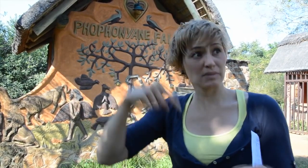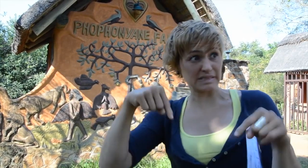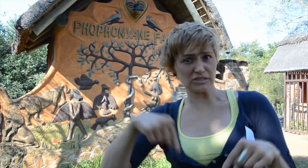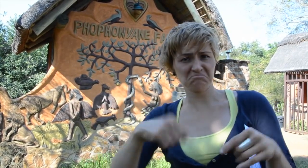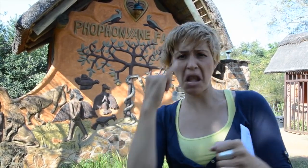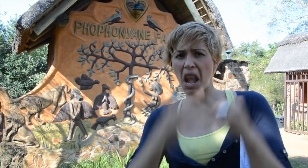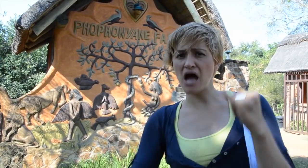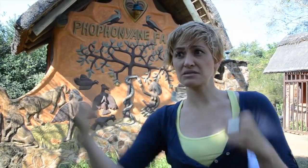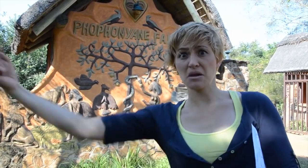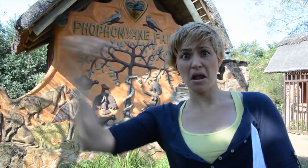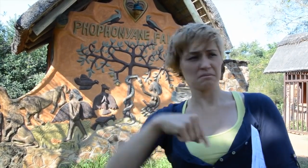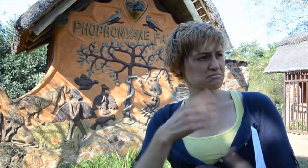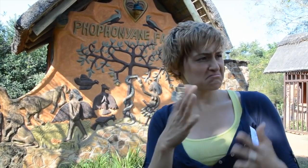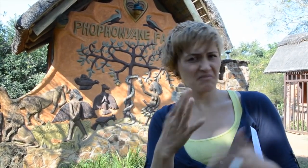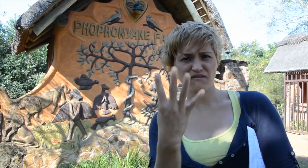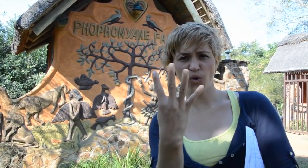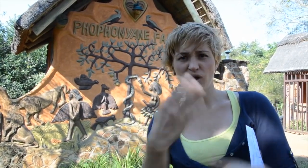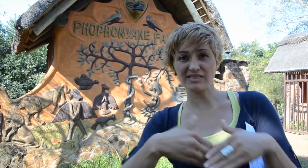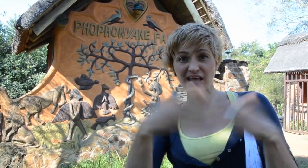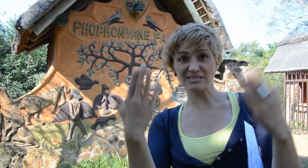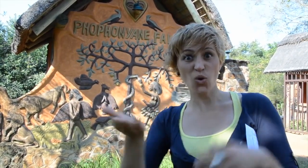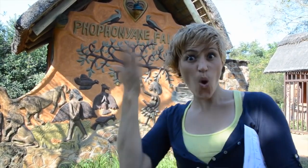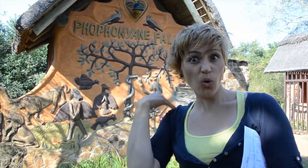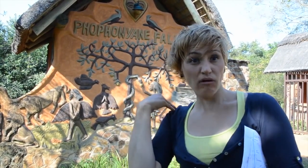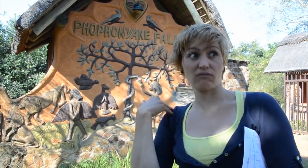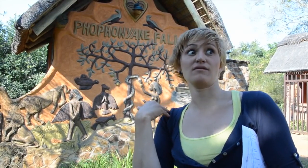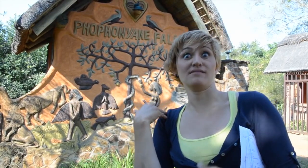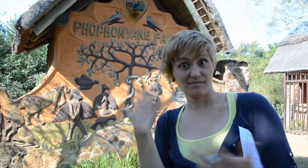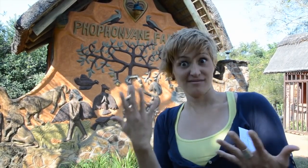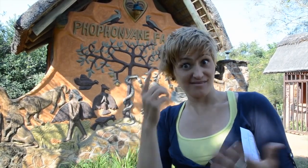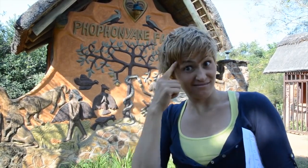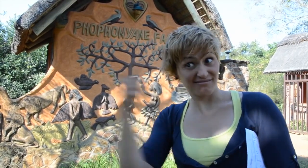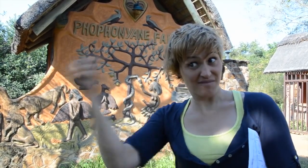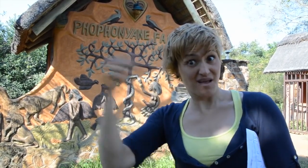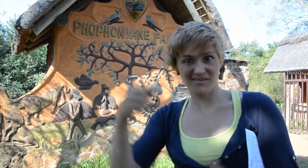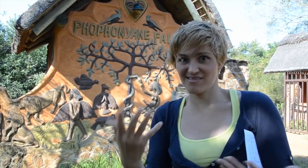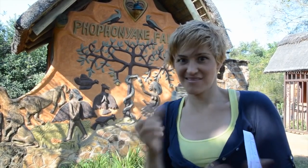Inside, in the guestbook, the last visitors that came here was four days ago.